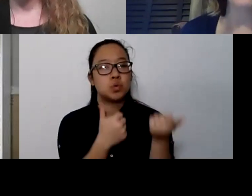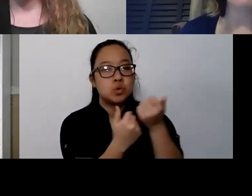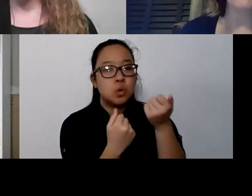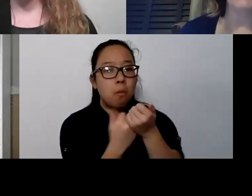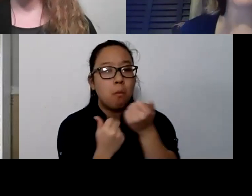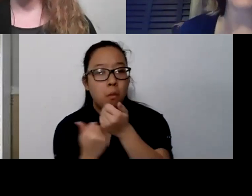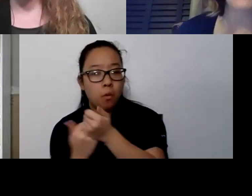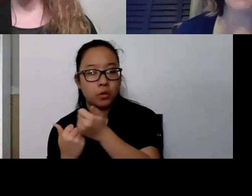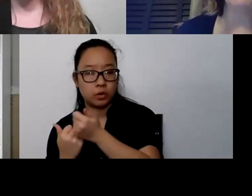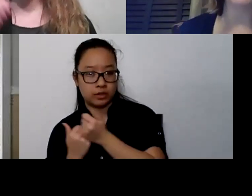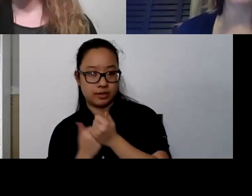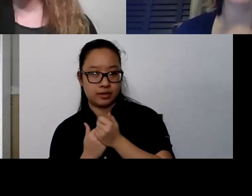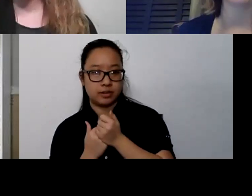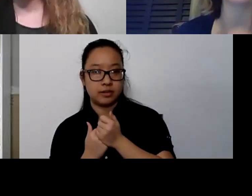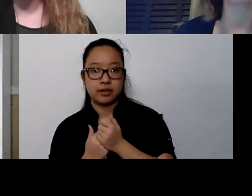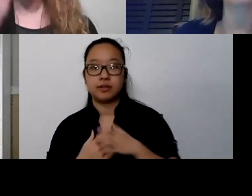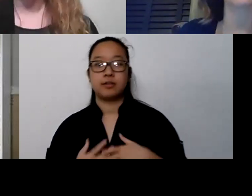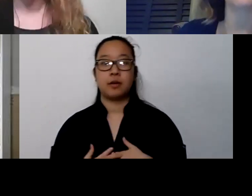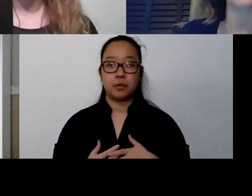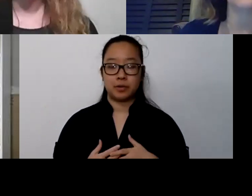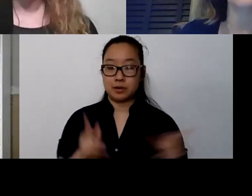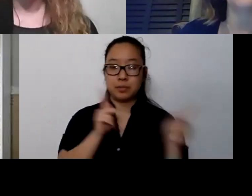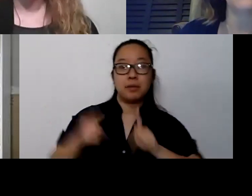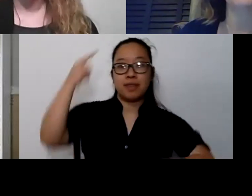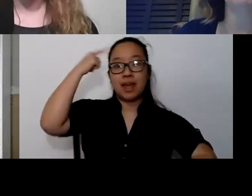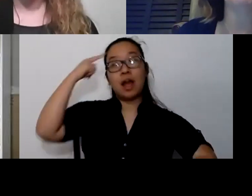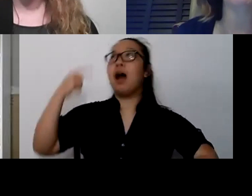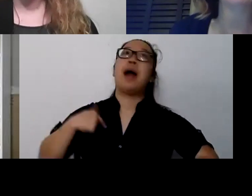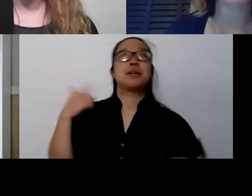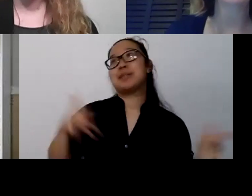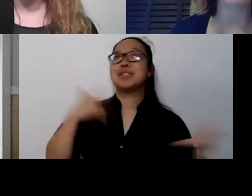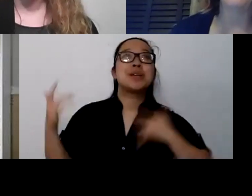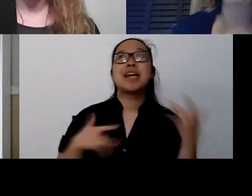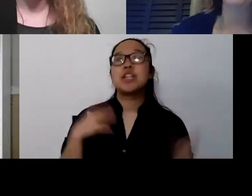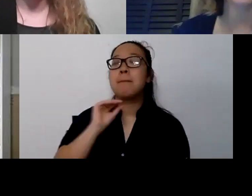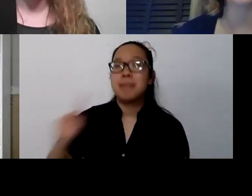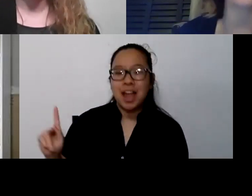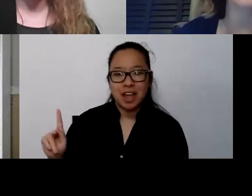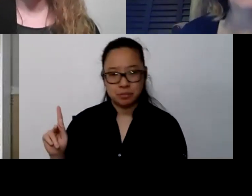something we're all excited about but is bounded increased stress as well. So that's just one example.